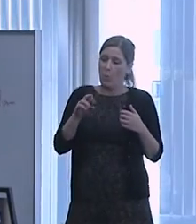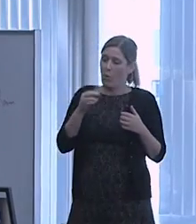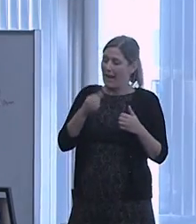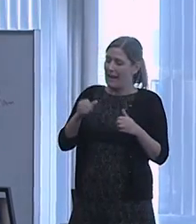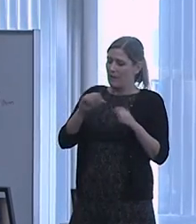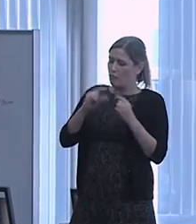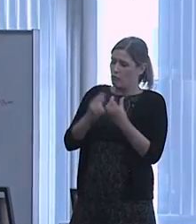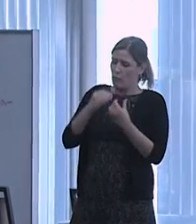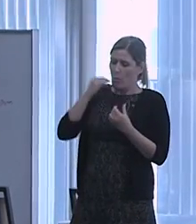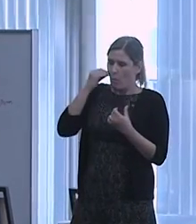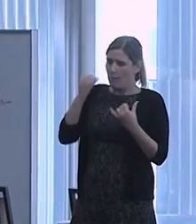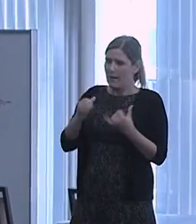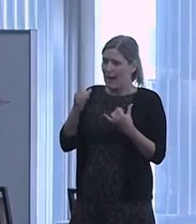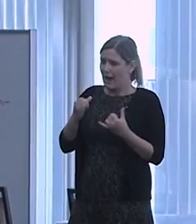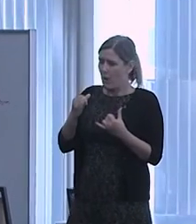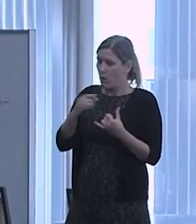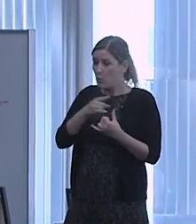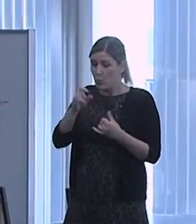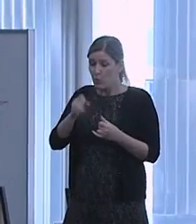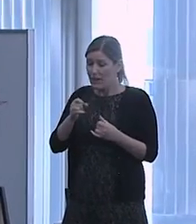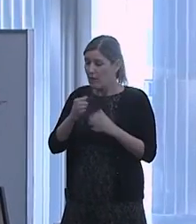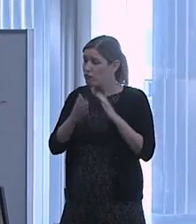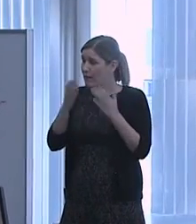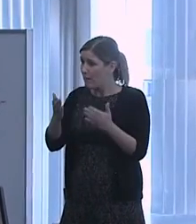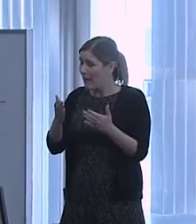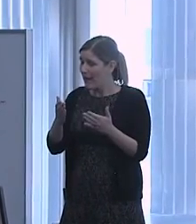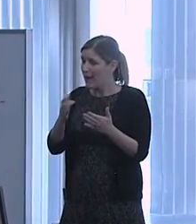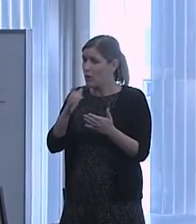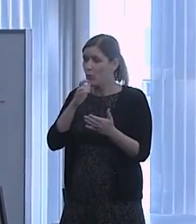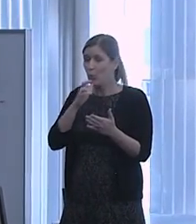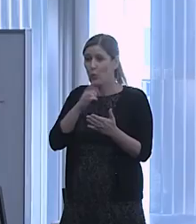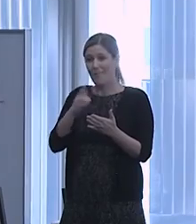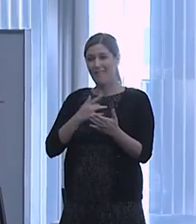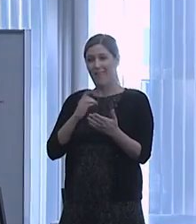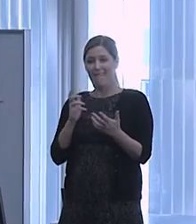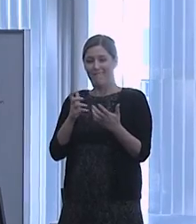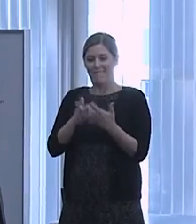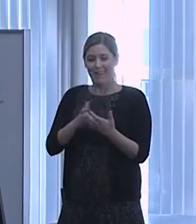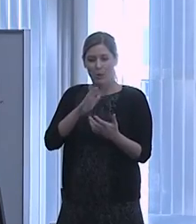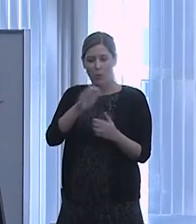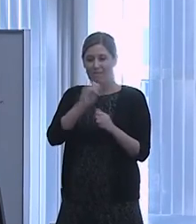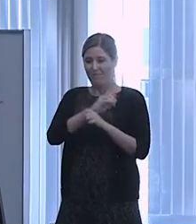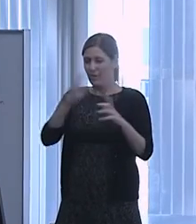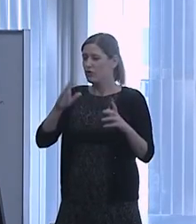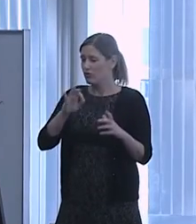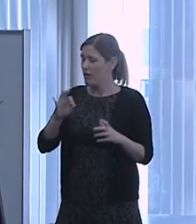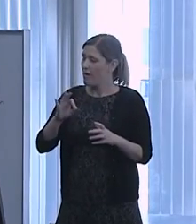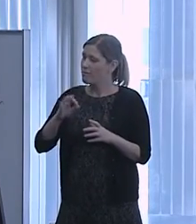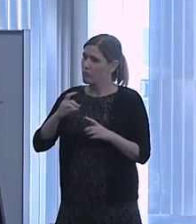that you can recommend that fit your vision of good programming solutions